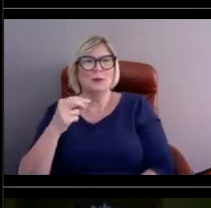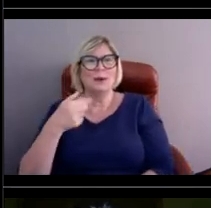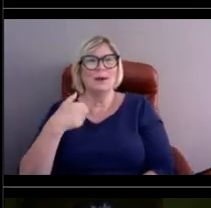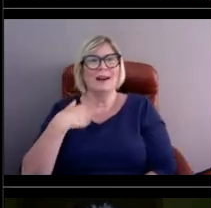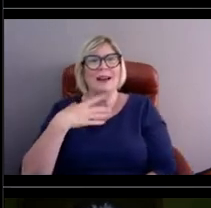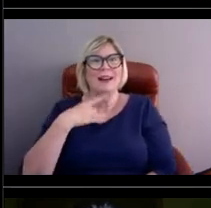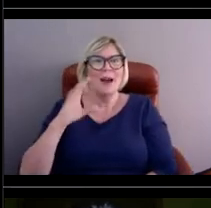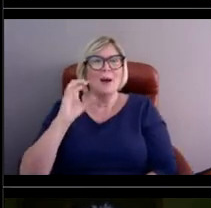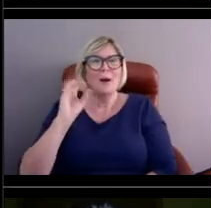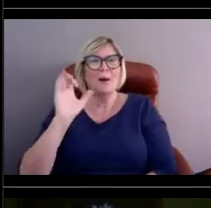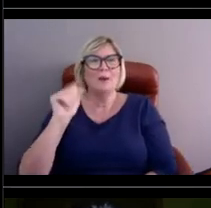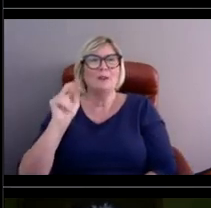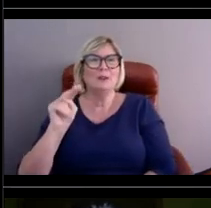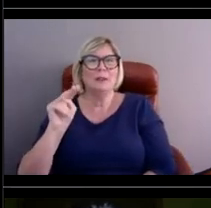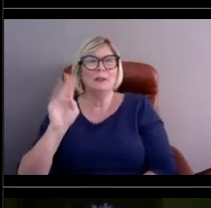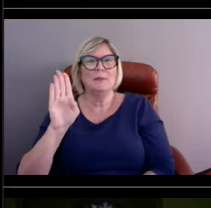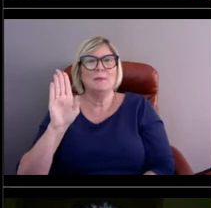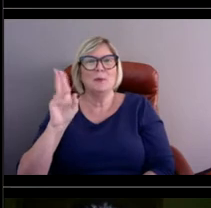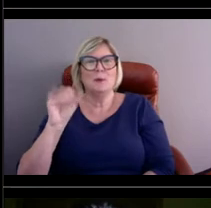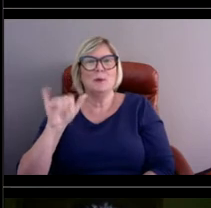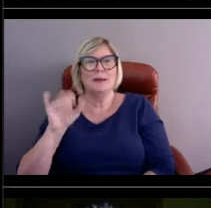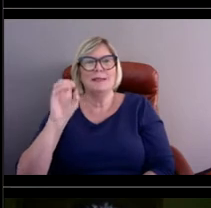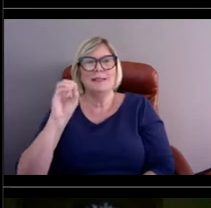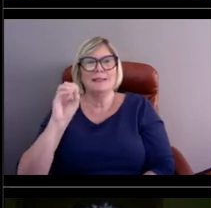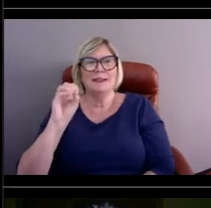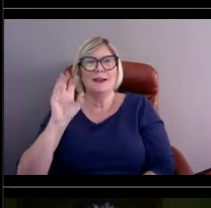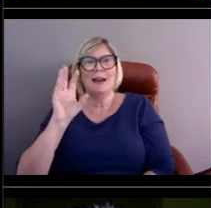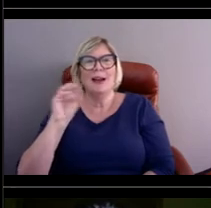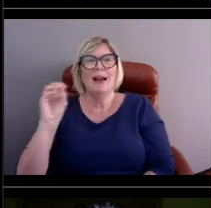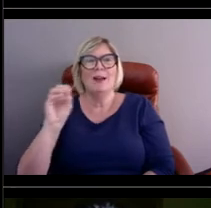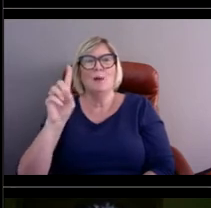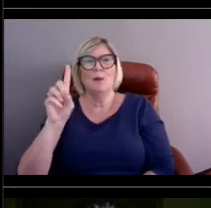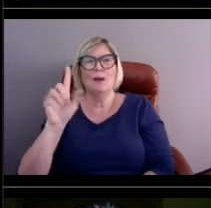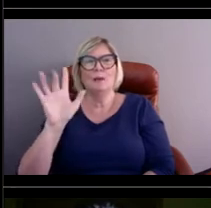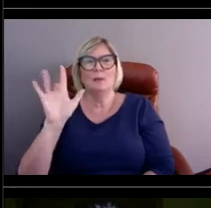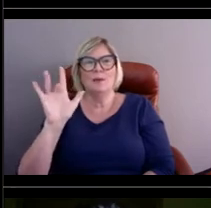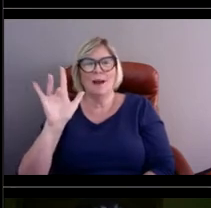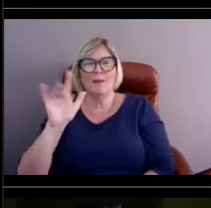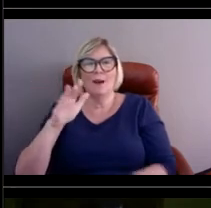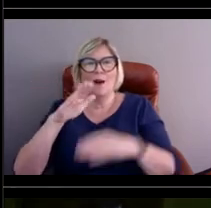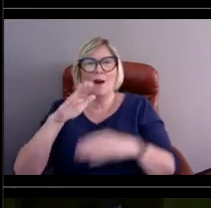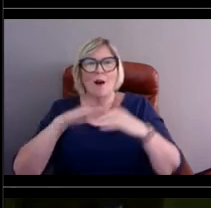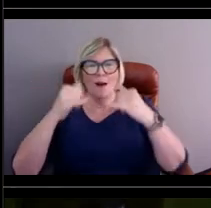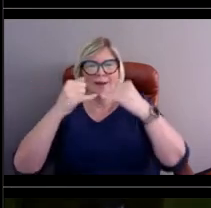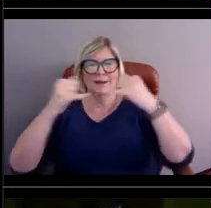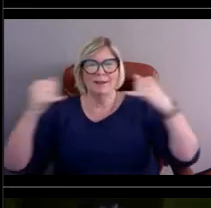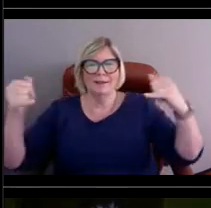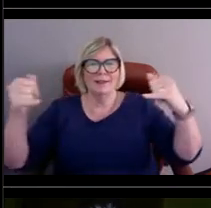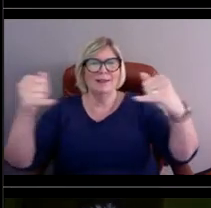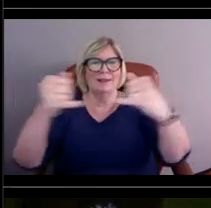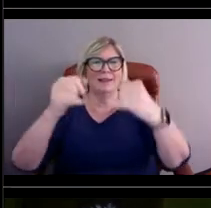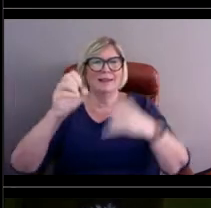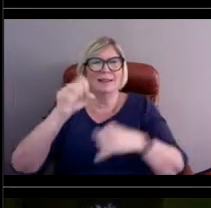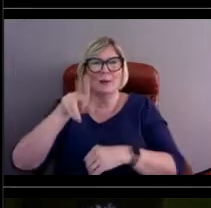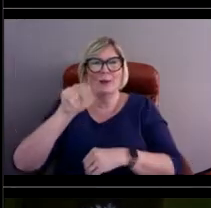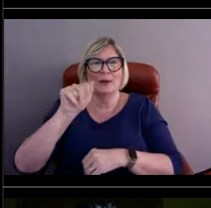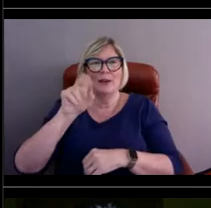It's at 0 and 125. So it's on the equator at the longitude of 125 West.